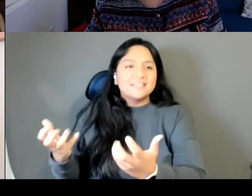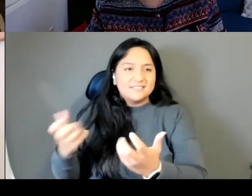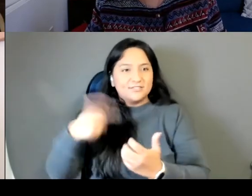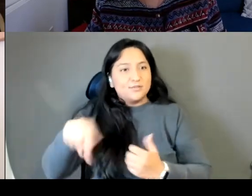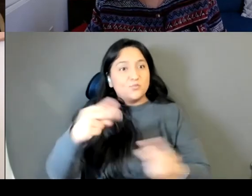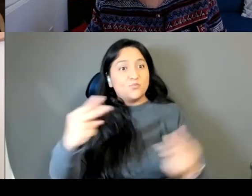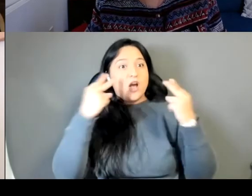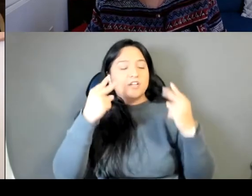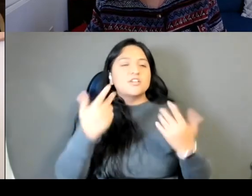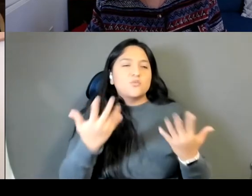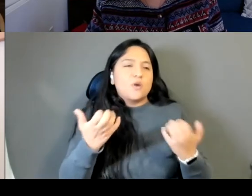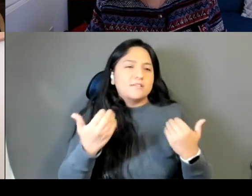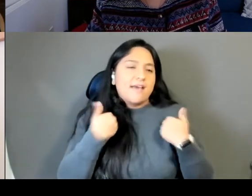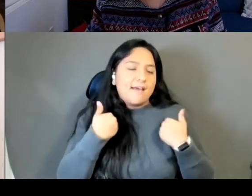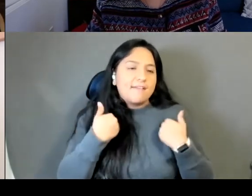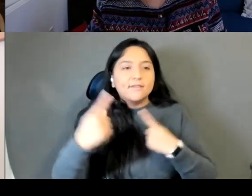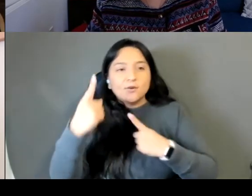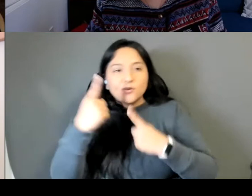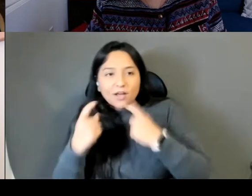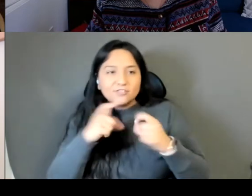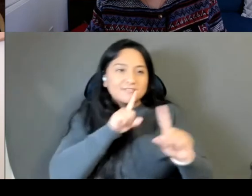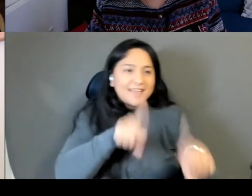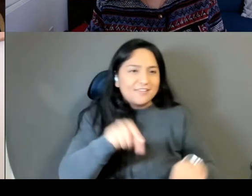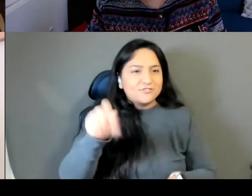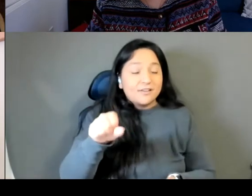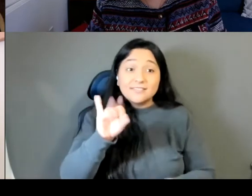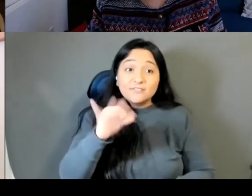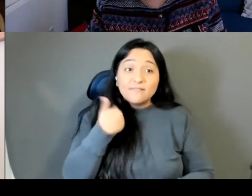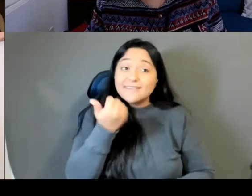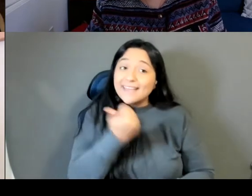So if you have questions, please drop them into the q&a box.